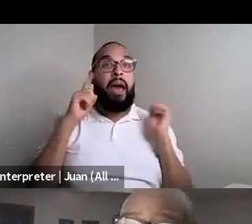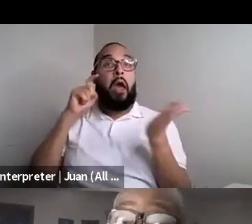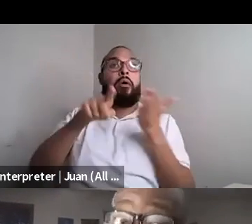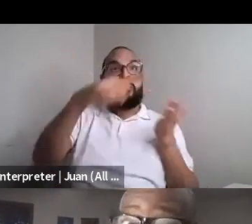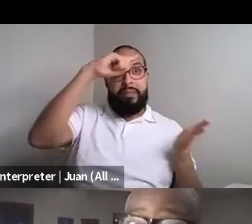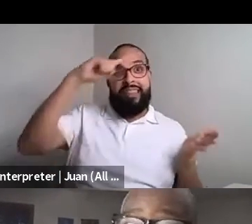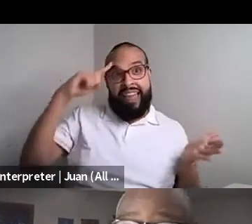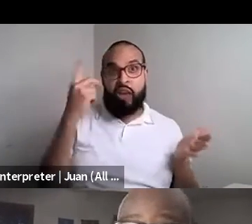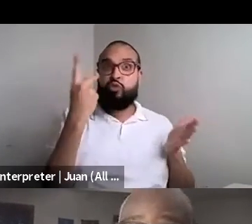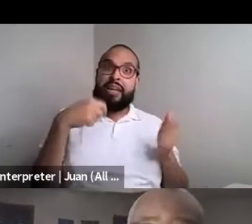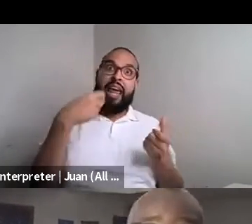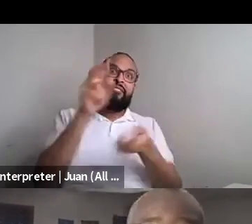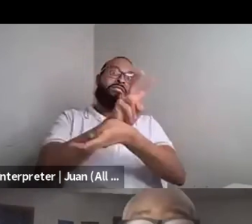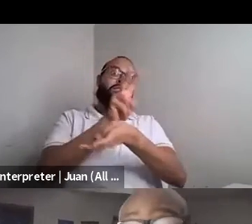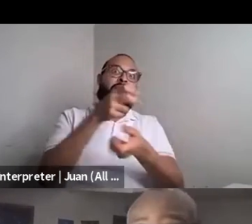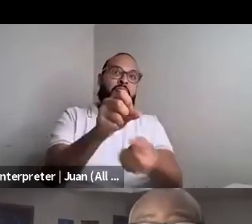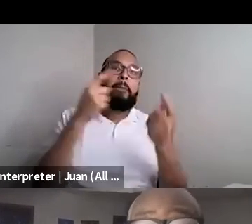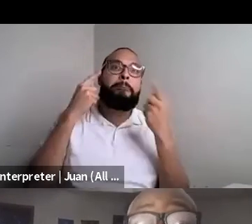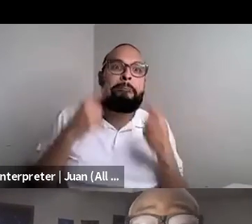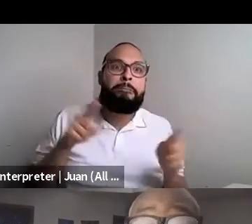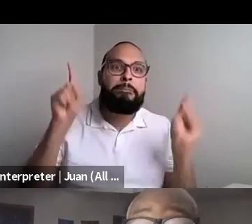Brontez Purnell: You know, I mean, like, so I just like Brontez Purnell: What I'm dealing with